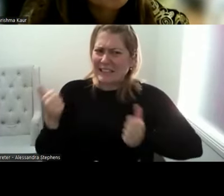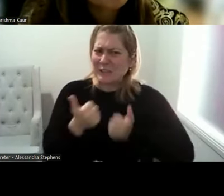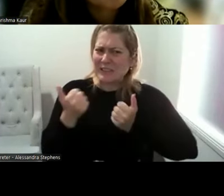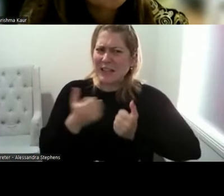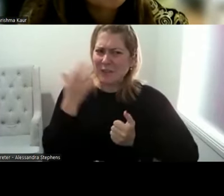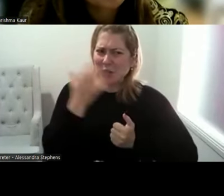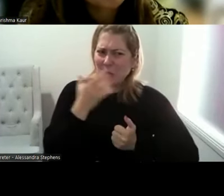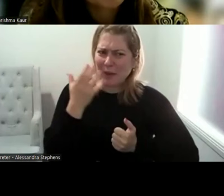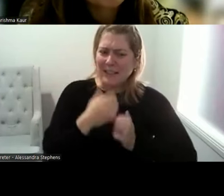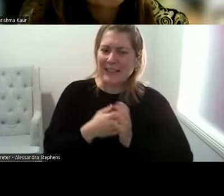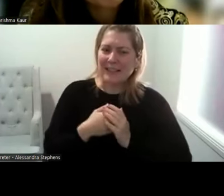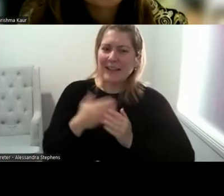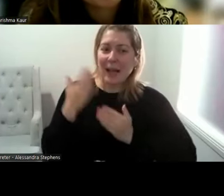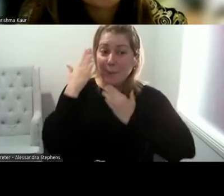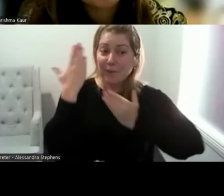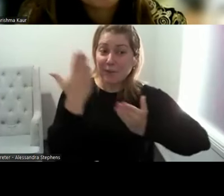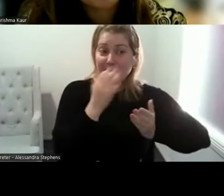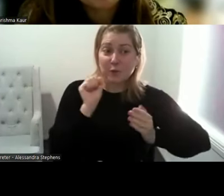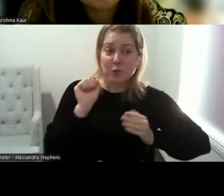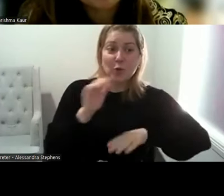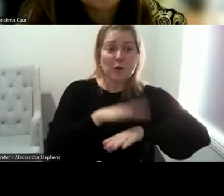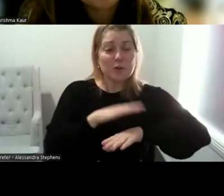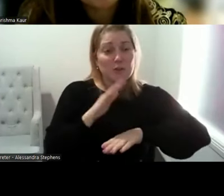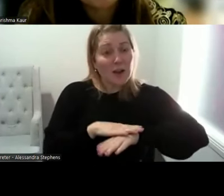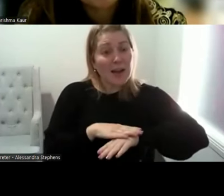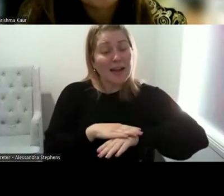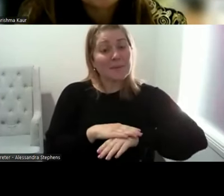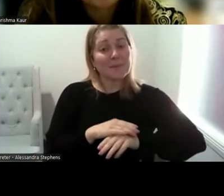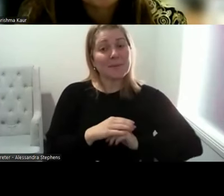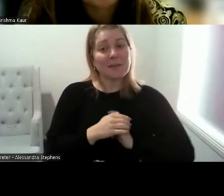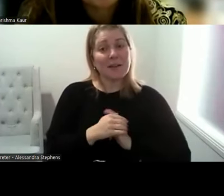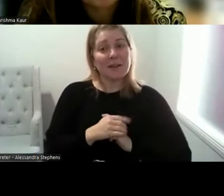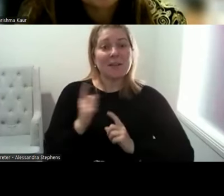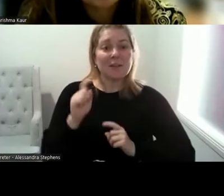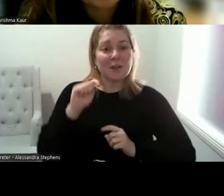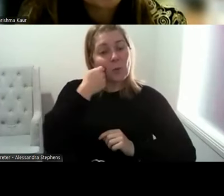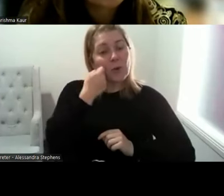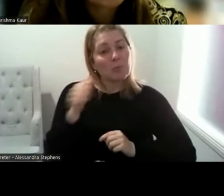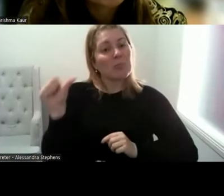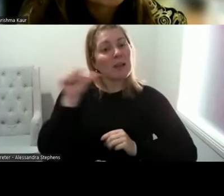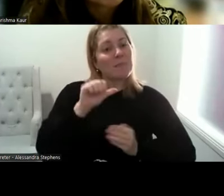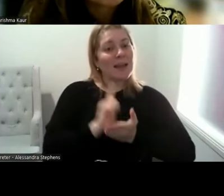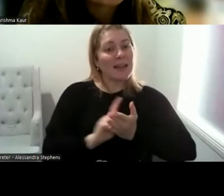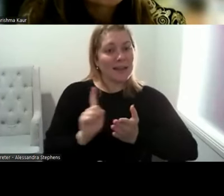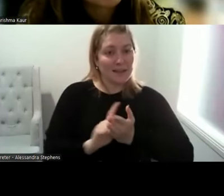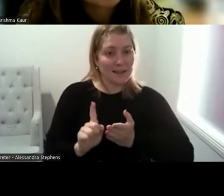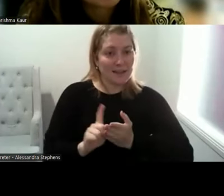of the time that you've taken out to be with us. So we will get back to you. But thank you everyone